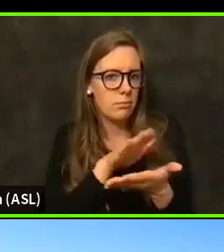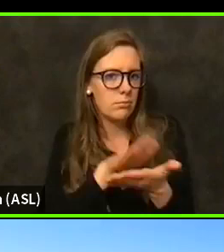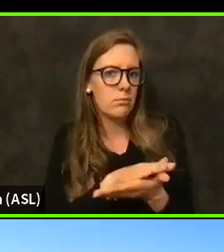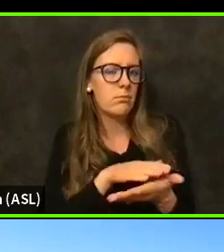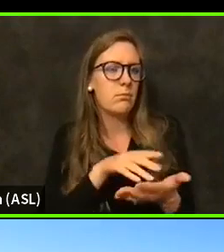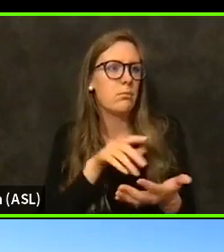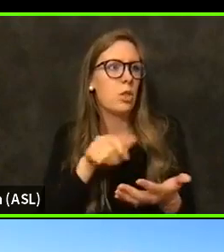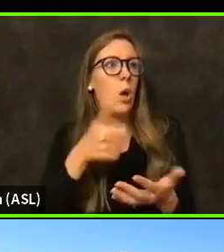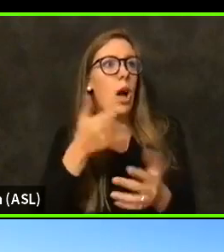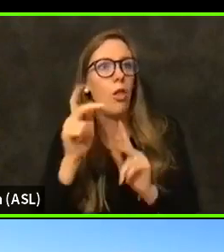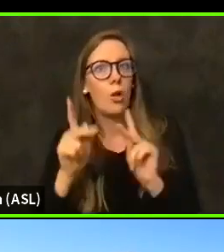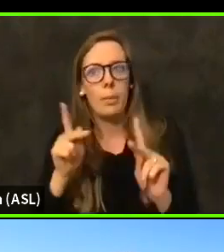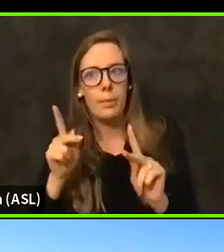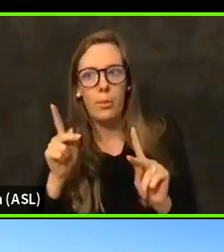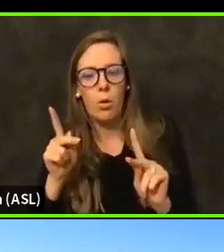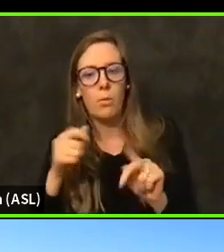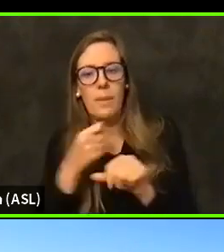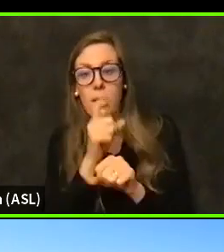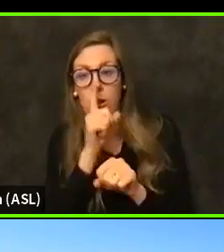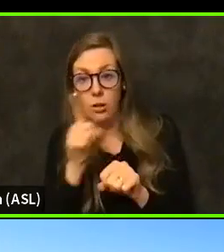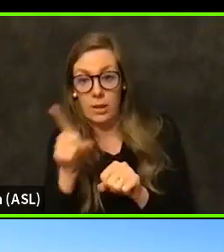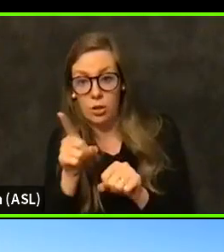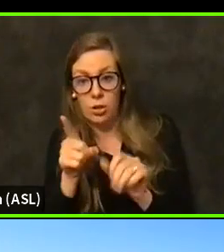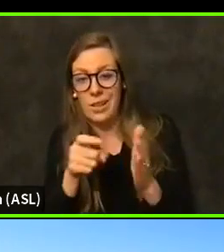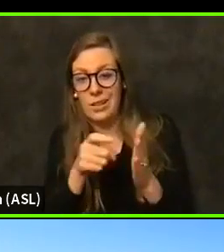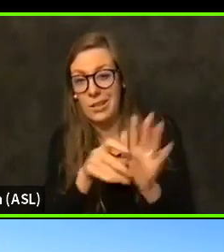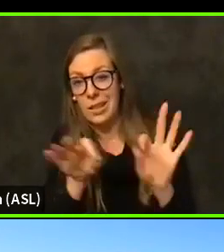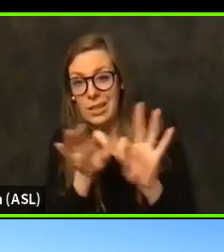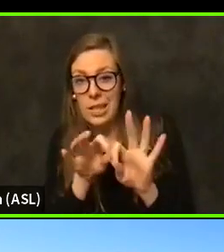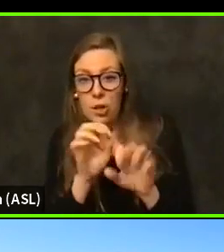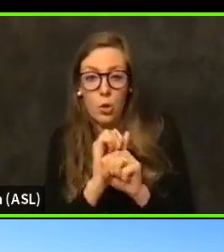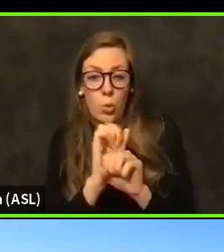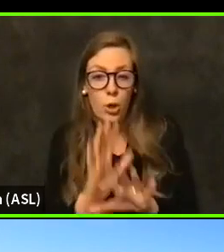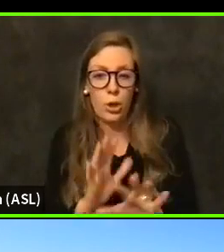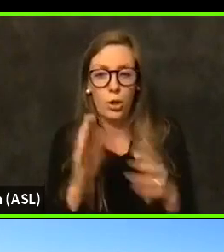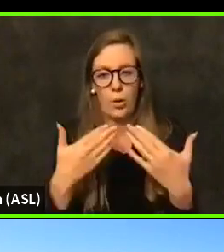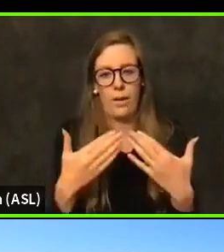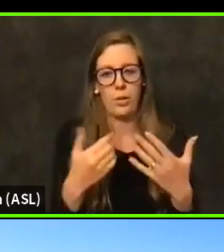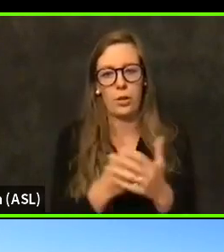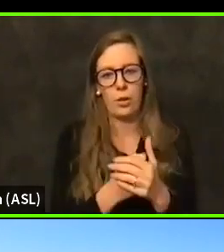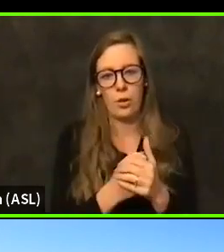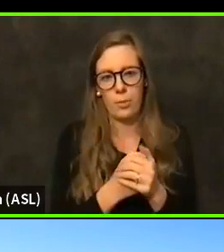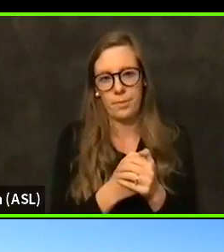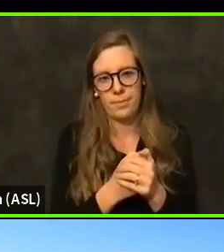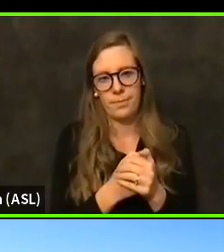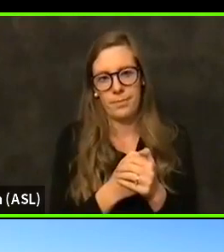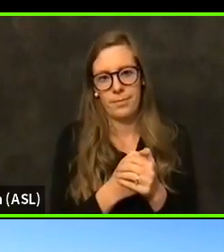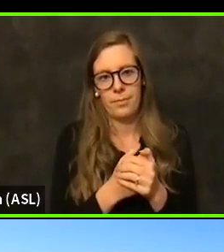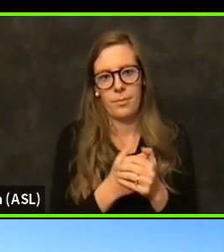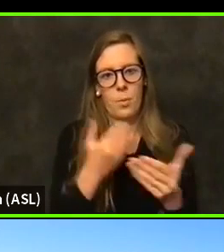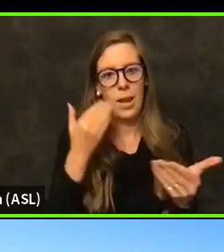to make sure that they are an essential worker or whatever like that. So I just know that. And also Dr.